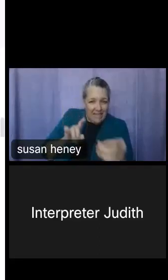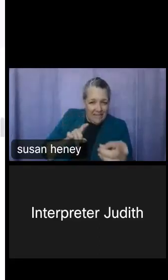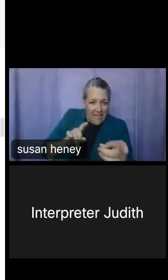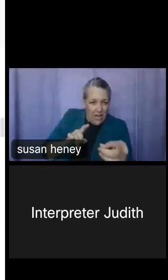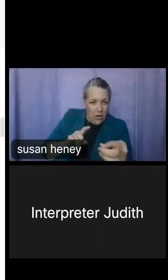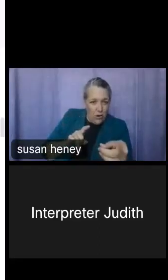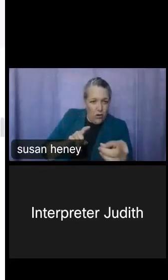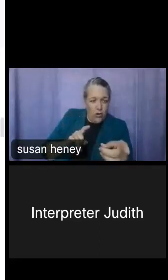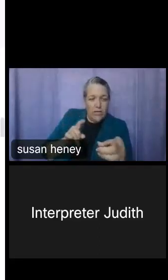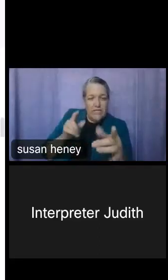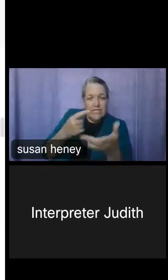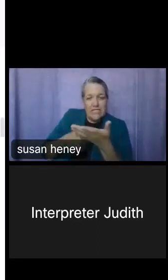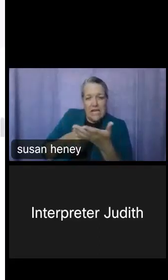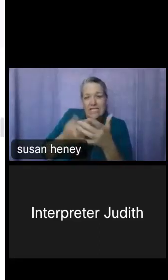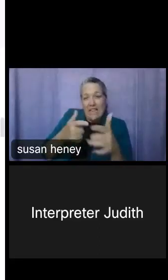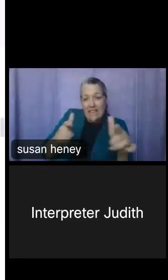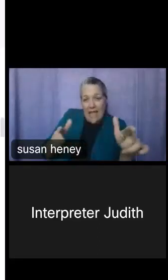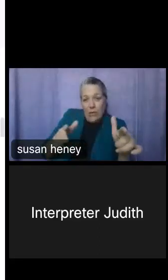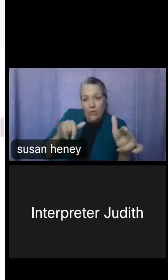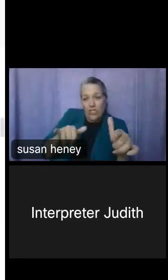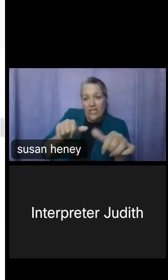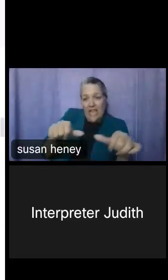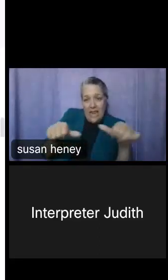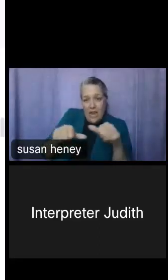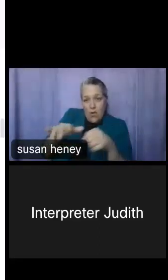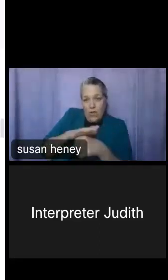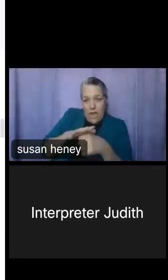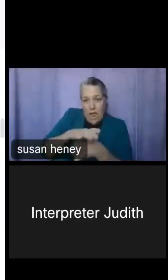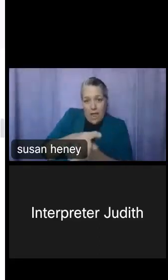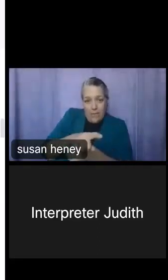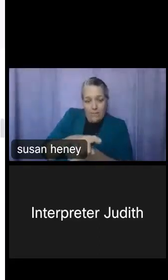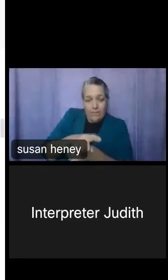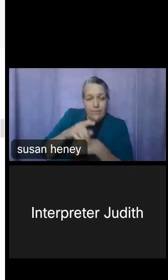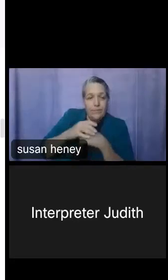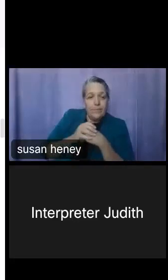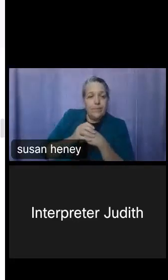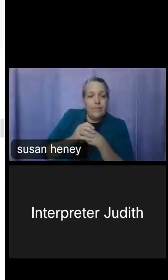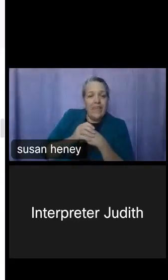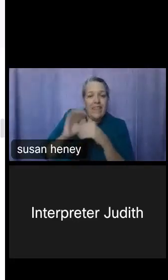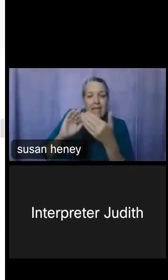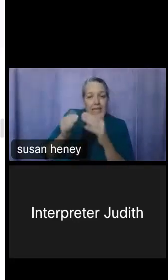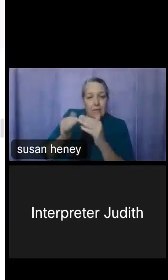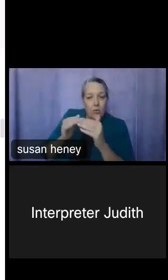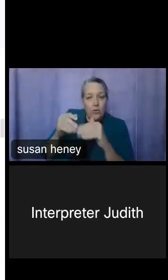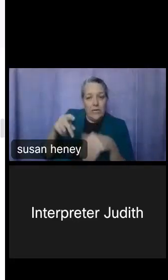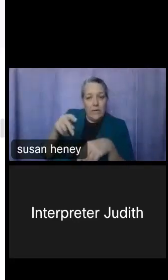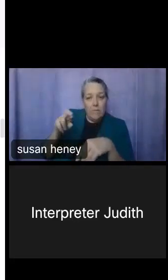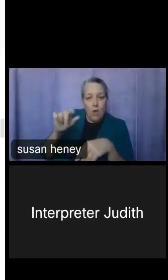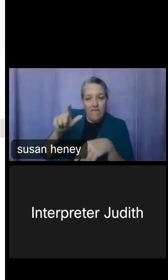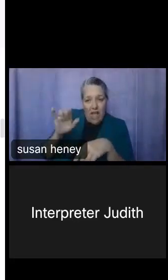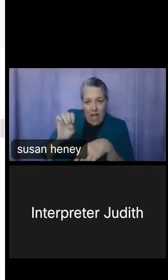use in this particular neighbor. So this particular community profile or census tract profile